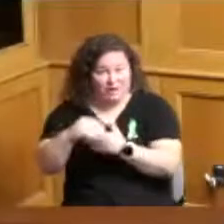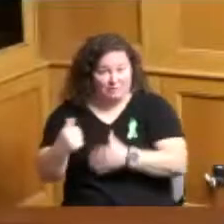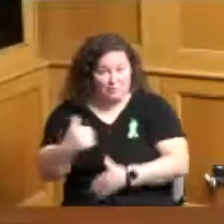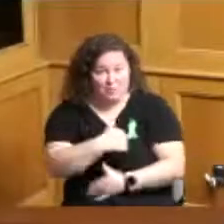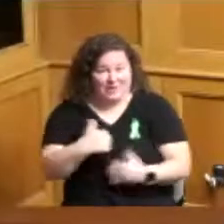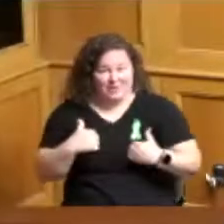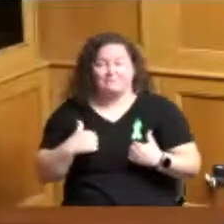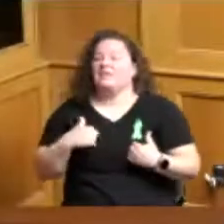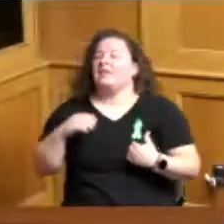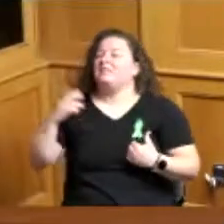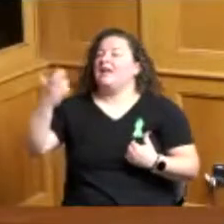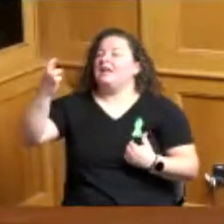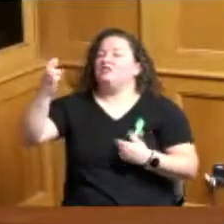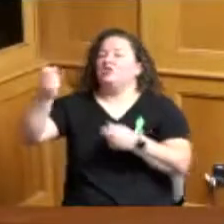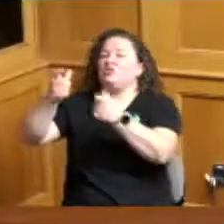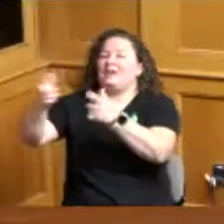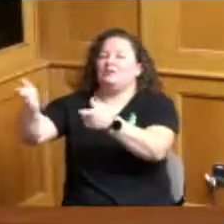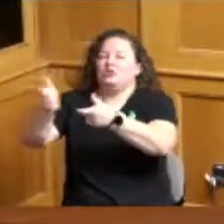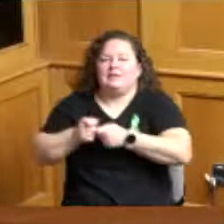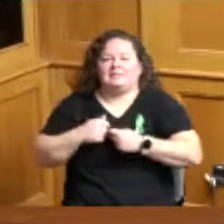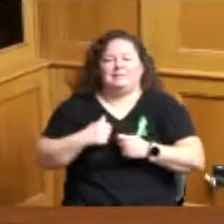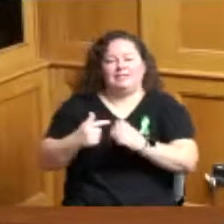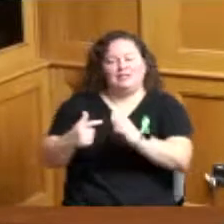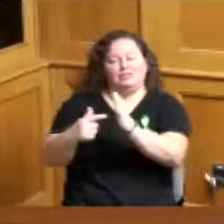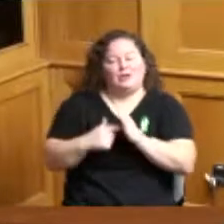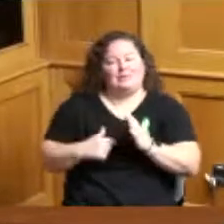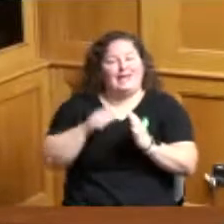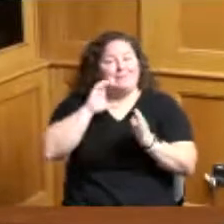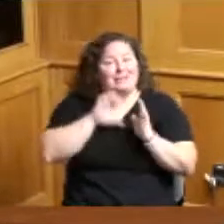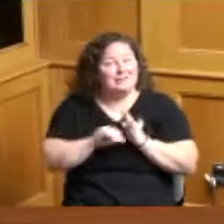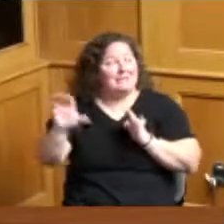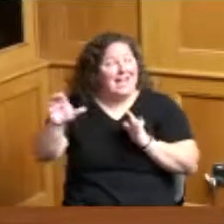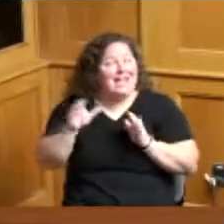HR Director Frank Spataro who showed me a picture of his mower so just educational